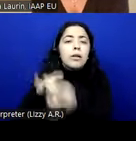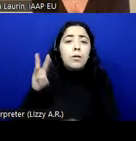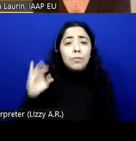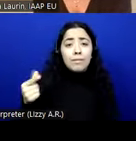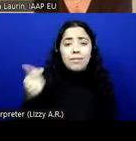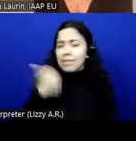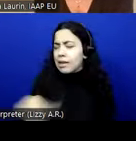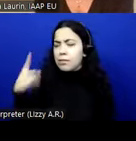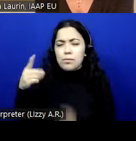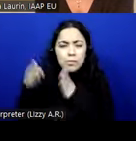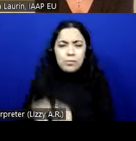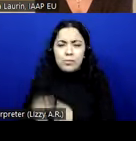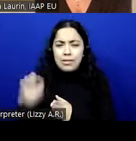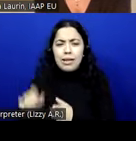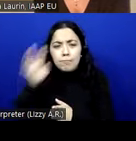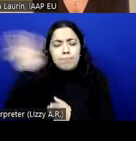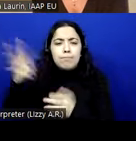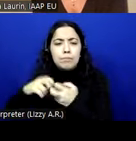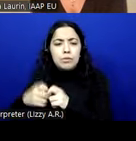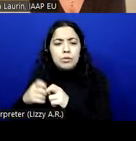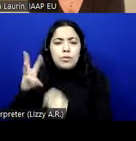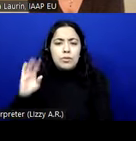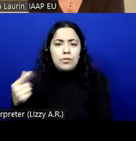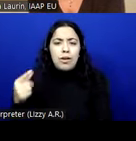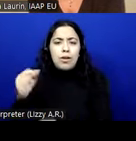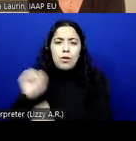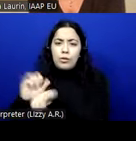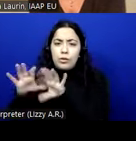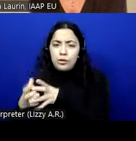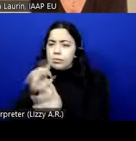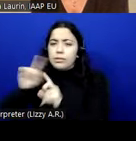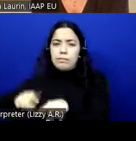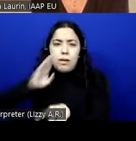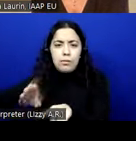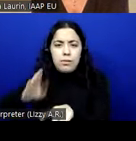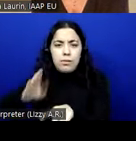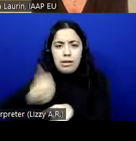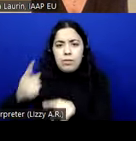issues on GitHub to which the working group can respond and anyone can submit questions,